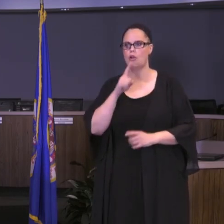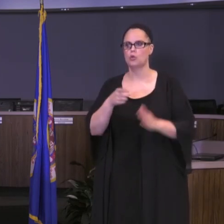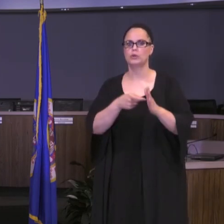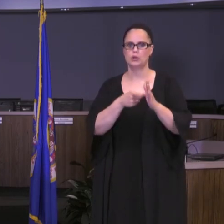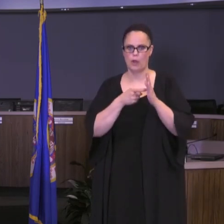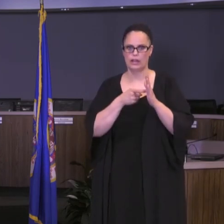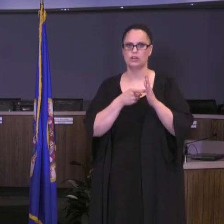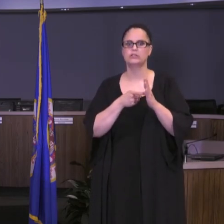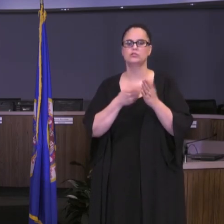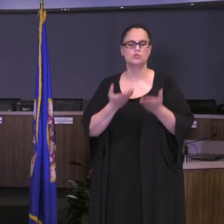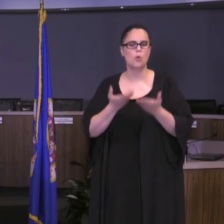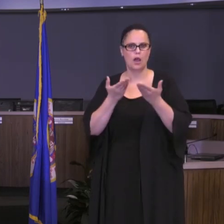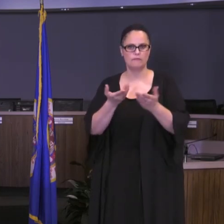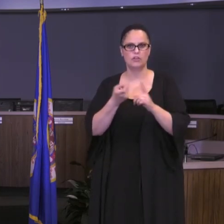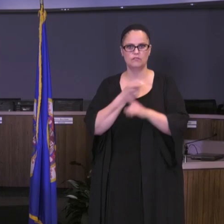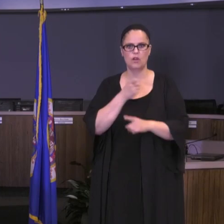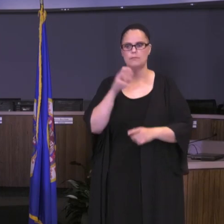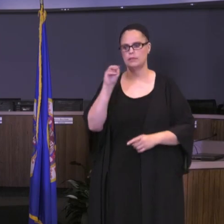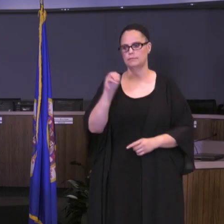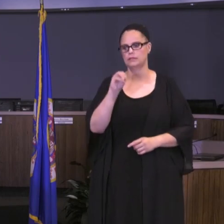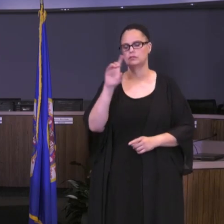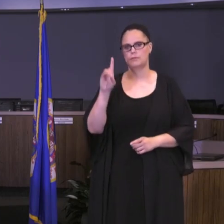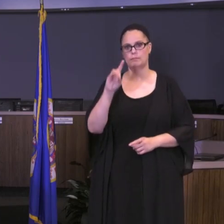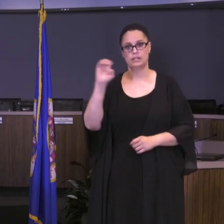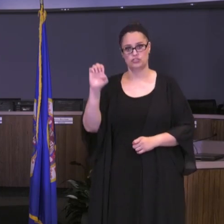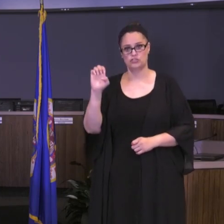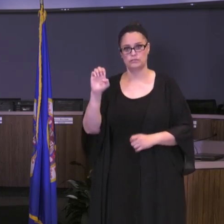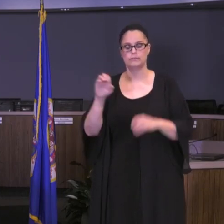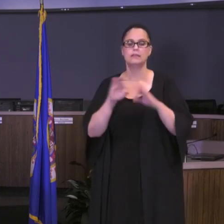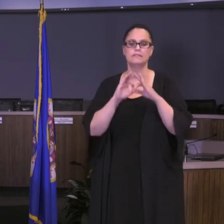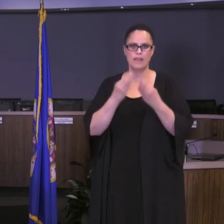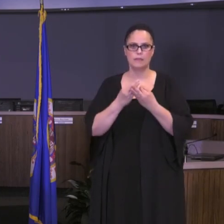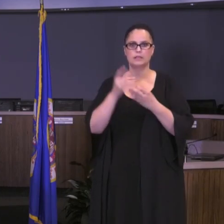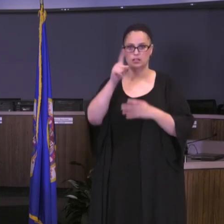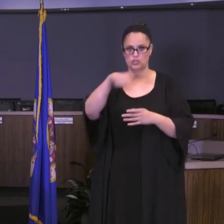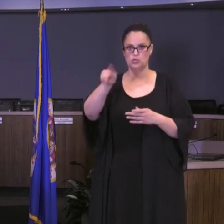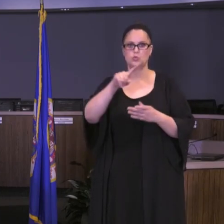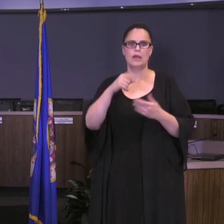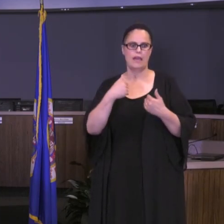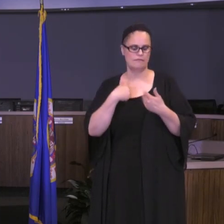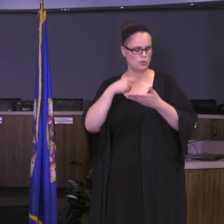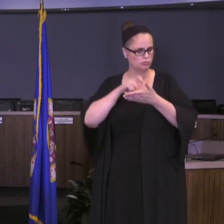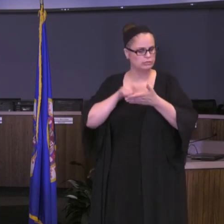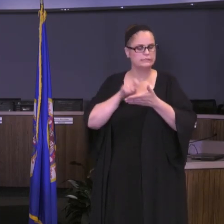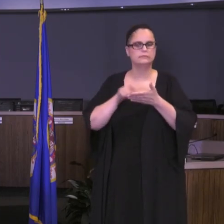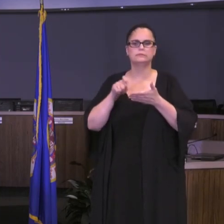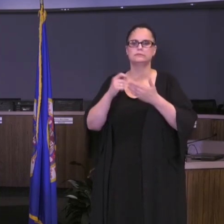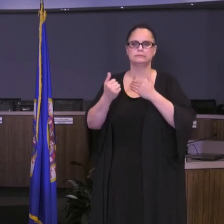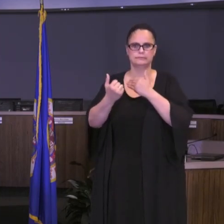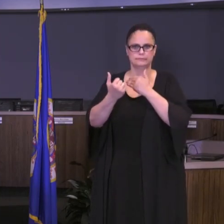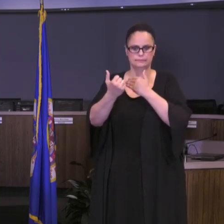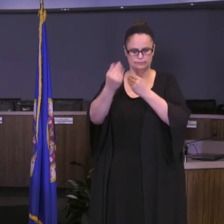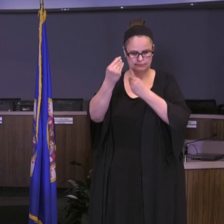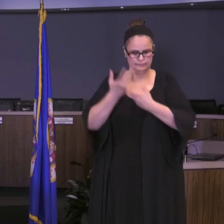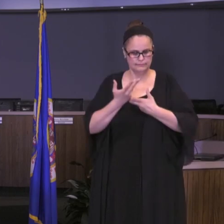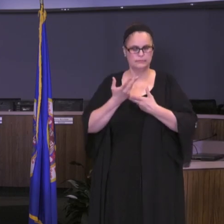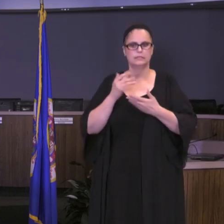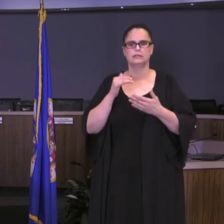Minnesota Department of Education. Families, you've written me, many of you have written me passionately, saying that "Superintendent, it is just not